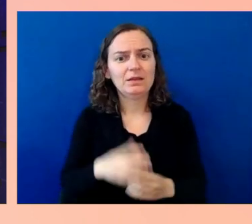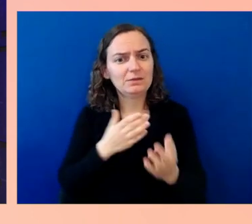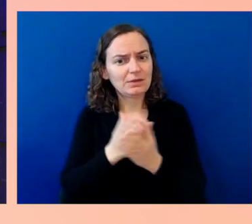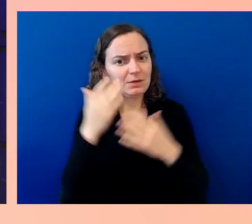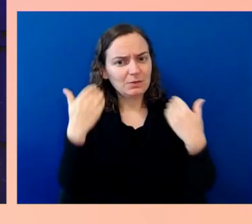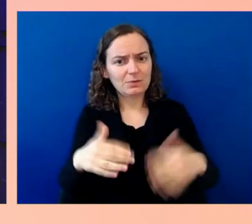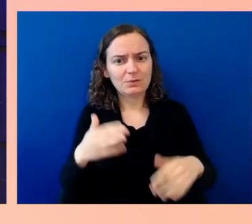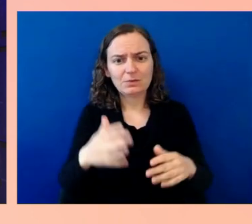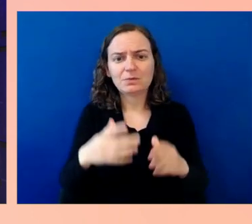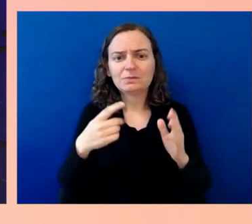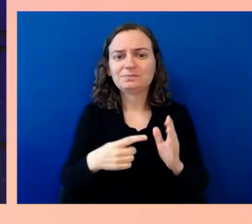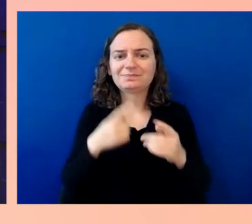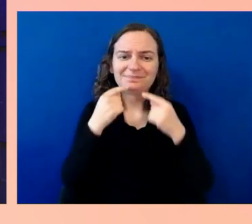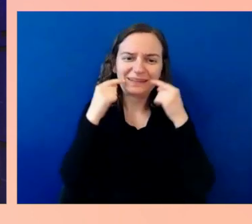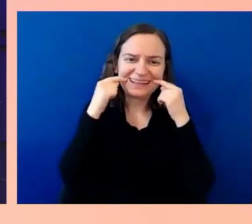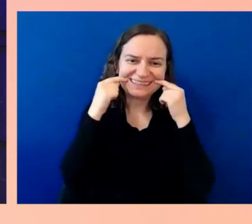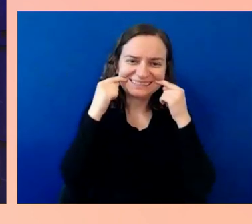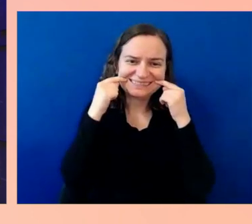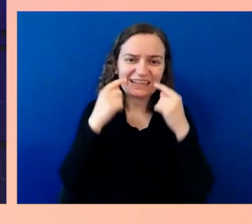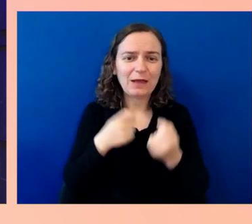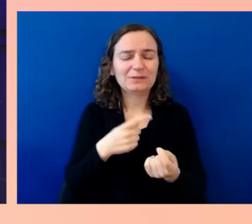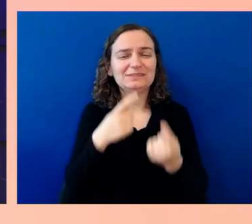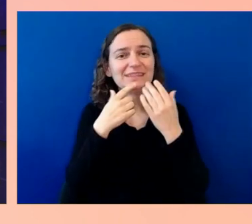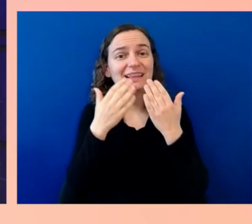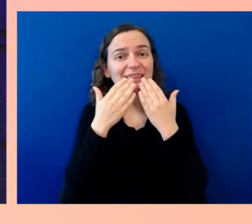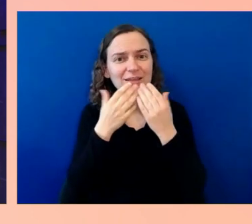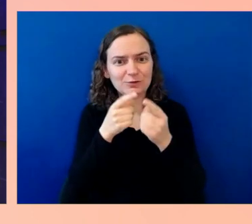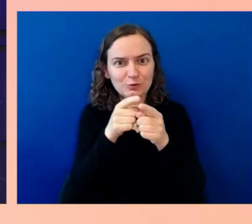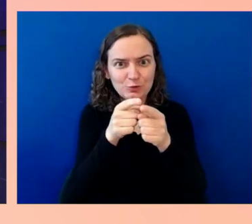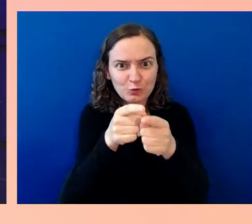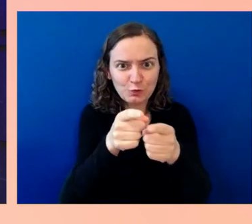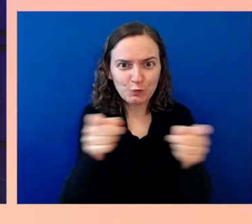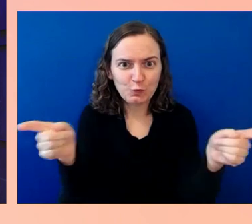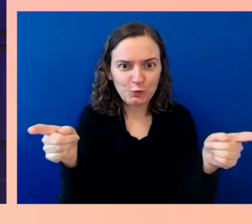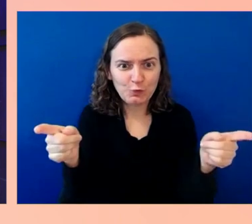thank you for investing your time. That is your asset.